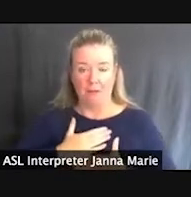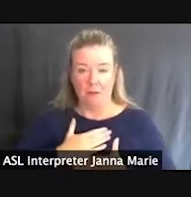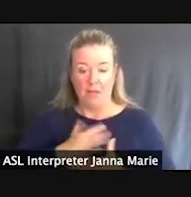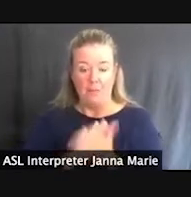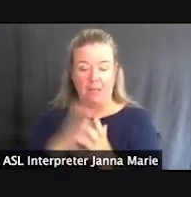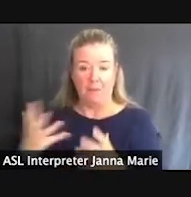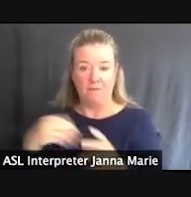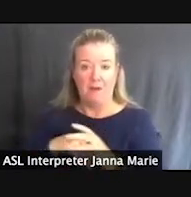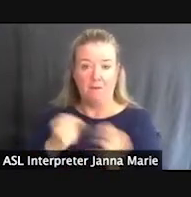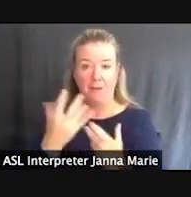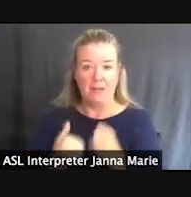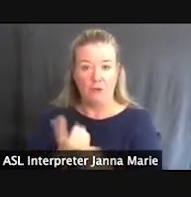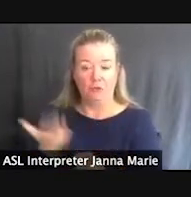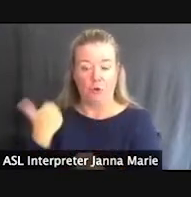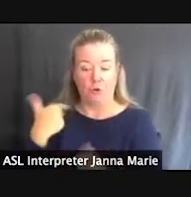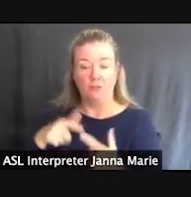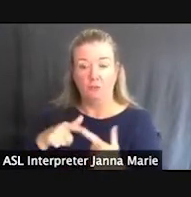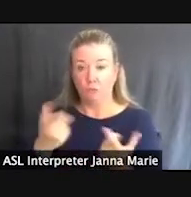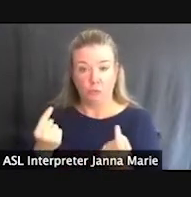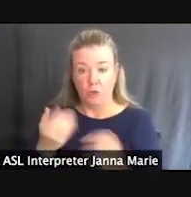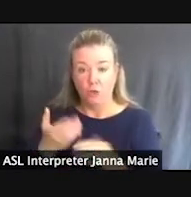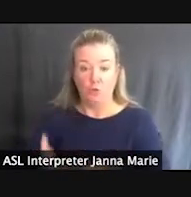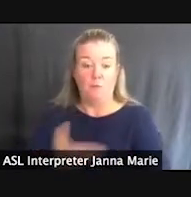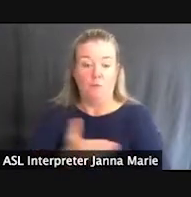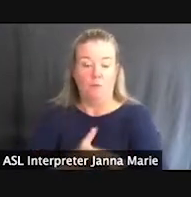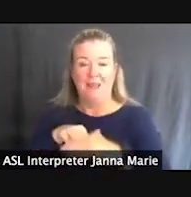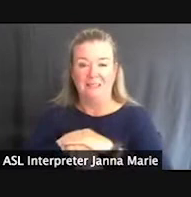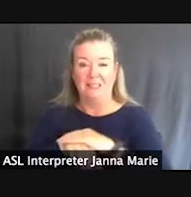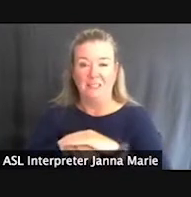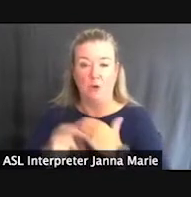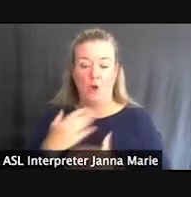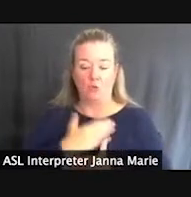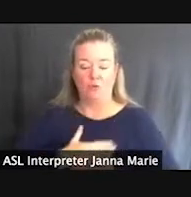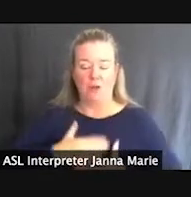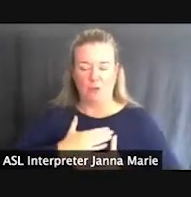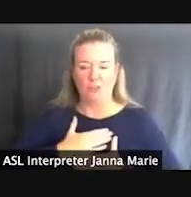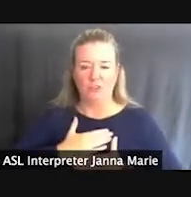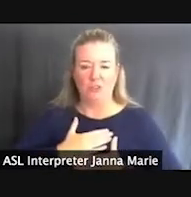This is to basically improve accessibility at our recreational facilities. Partners include W.K.